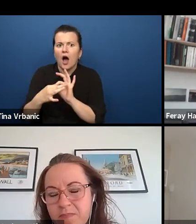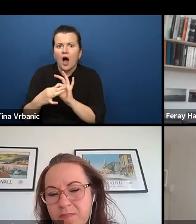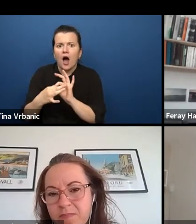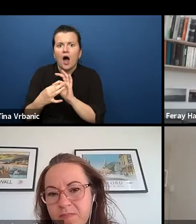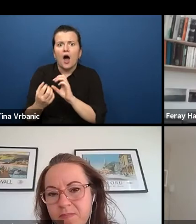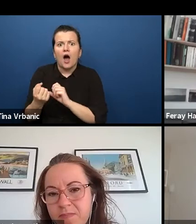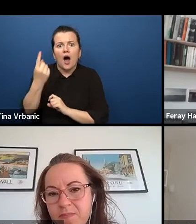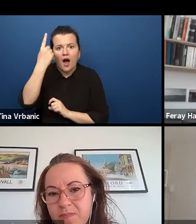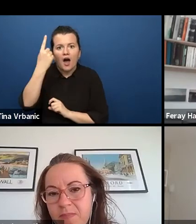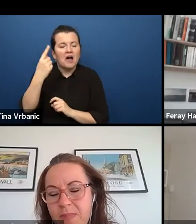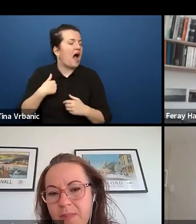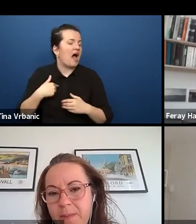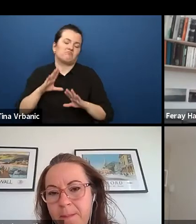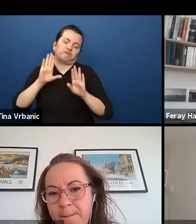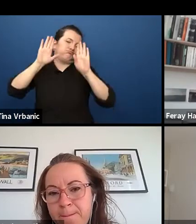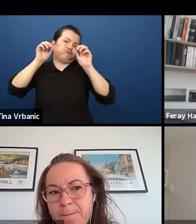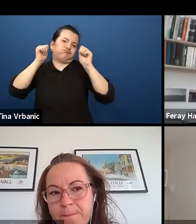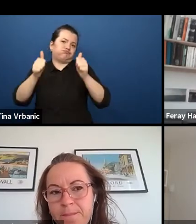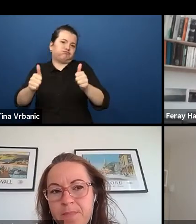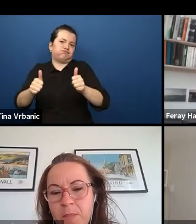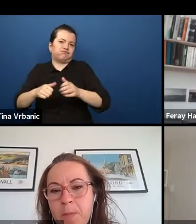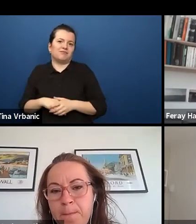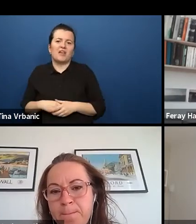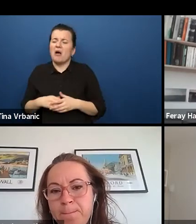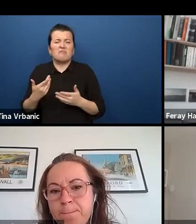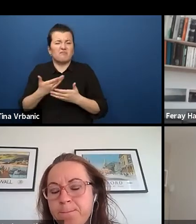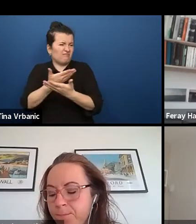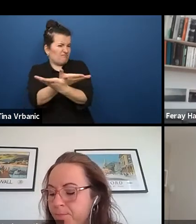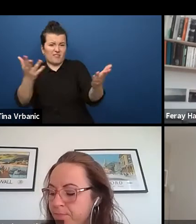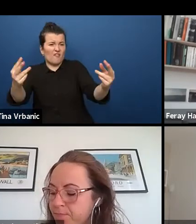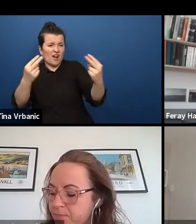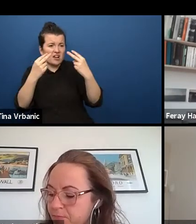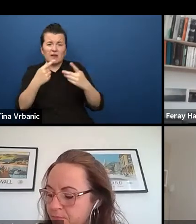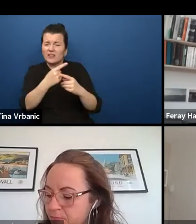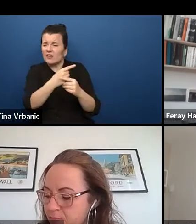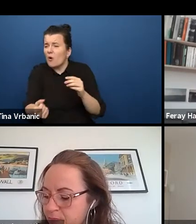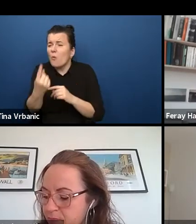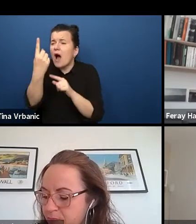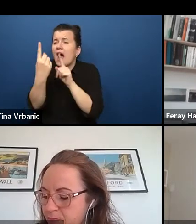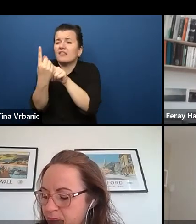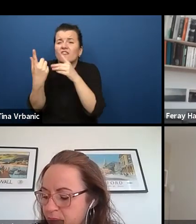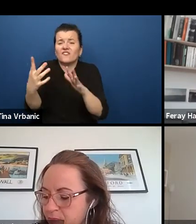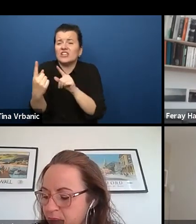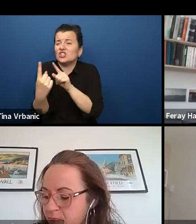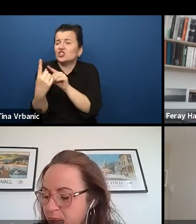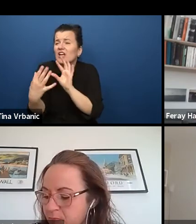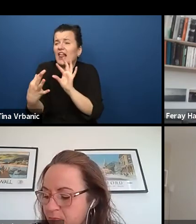They feel like they kind of see a bit of a reflection of themselves and they know that they are not alone